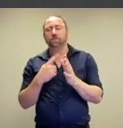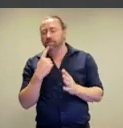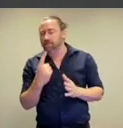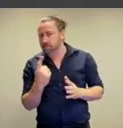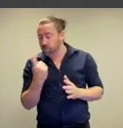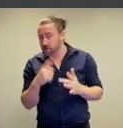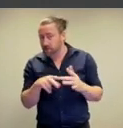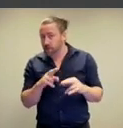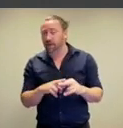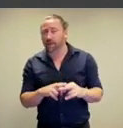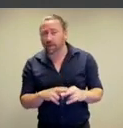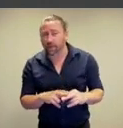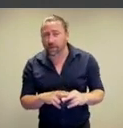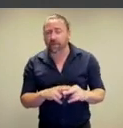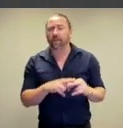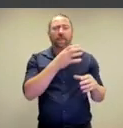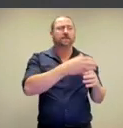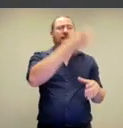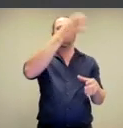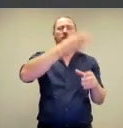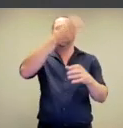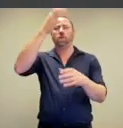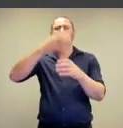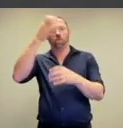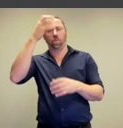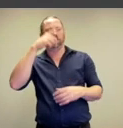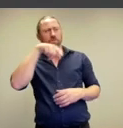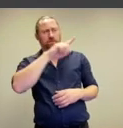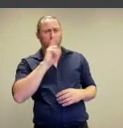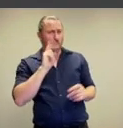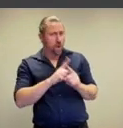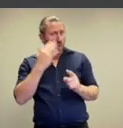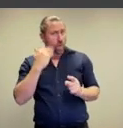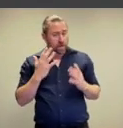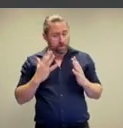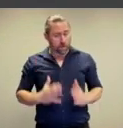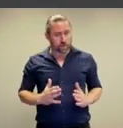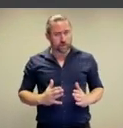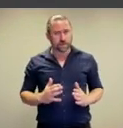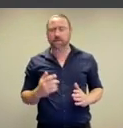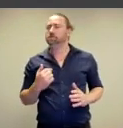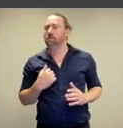Natasha says, 'they wonder if the towers are meant to look like women's bodies?'